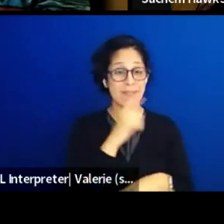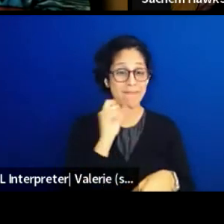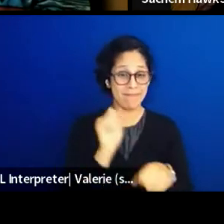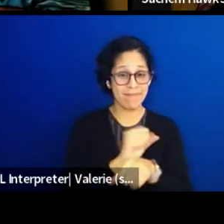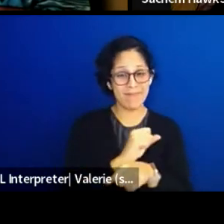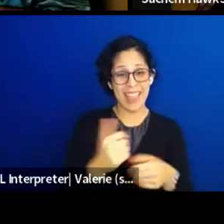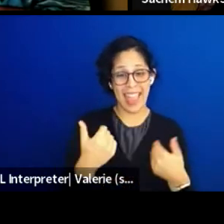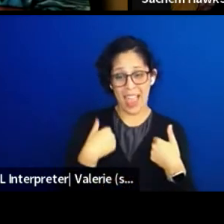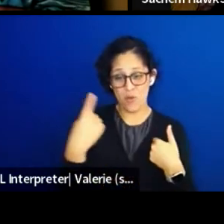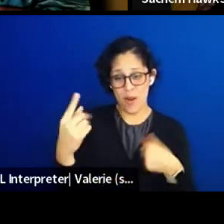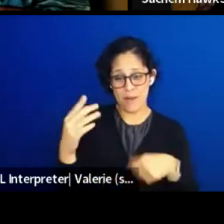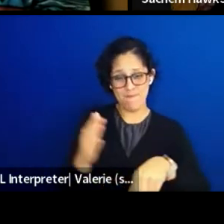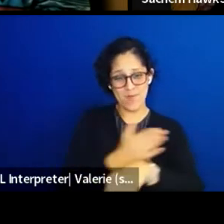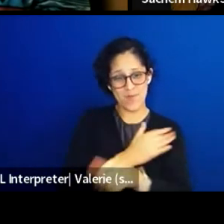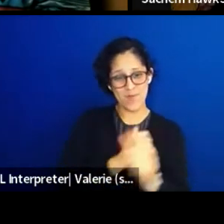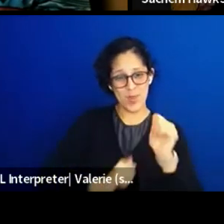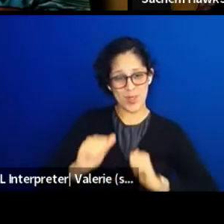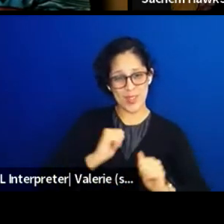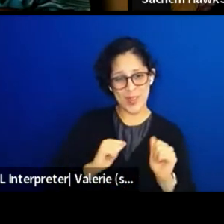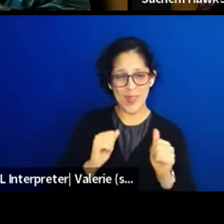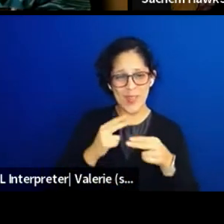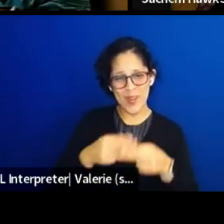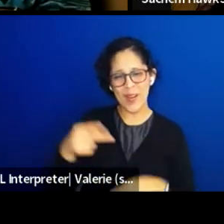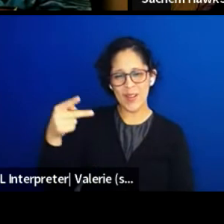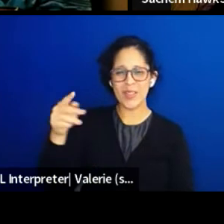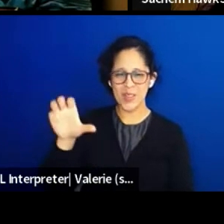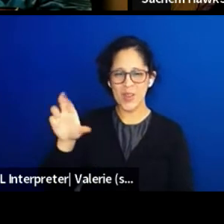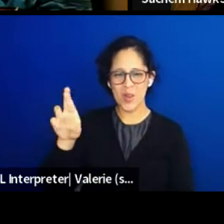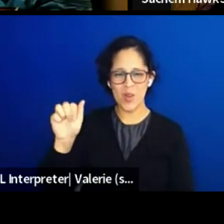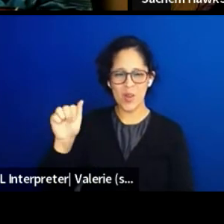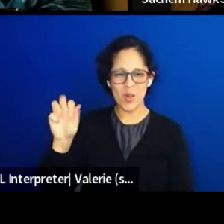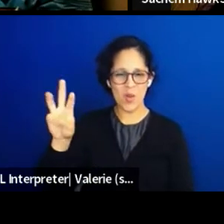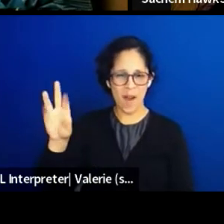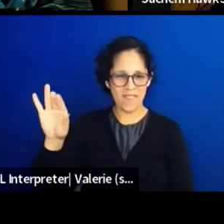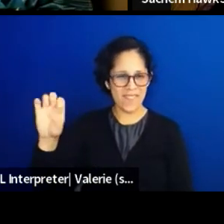Of course yeah I gotta get that Cajun flair out there. And someone dressed like a crawfish.